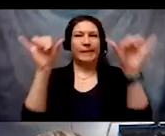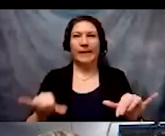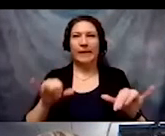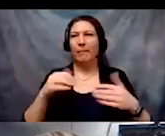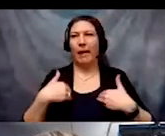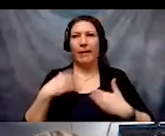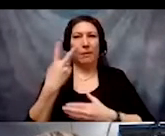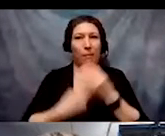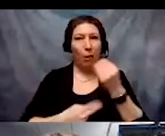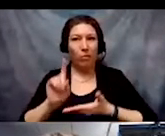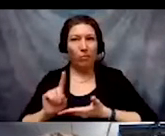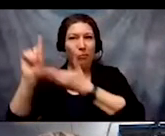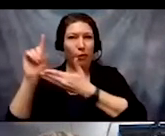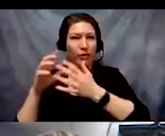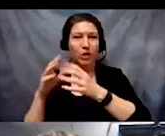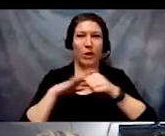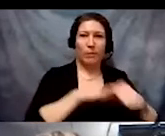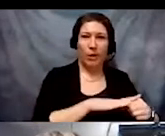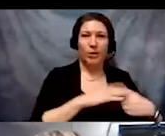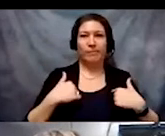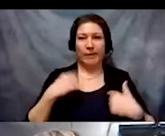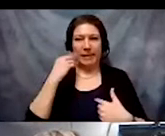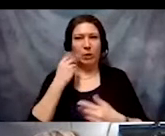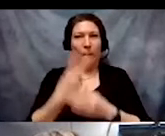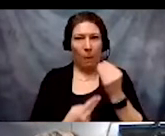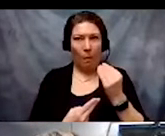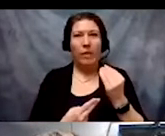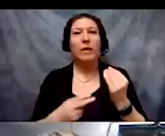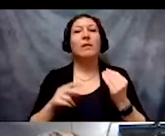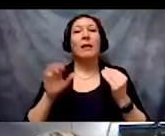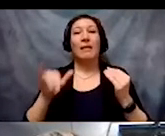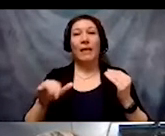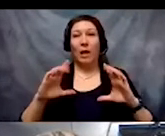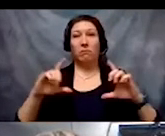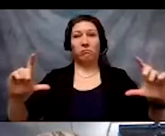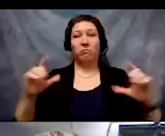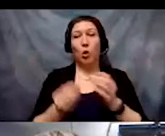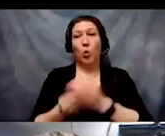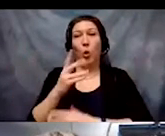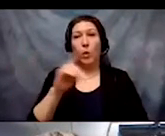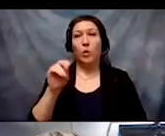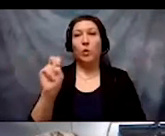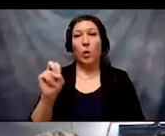This is the zone where we take action. We will sit with our discomfort